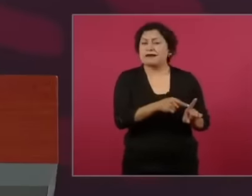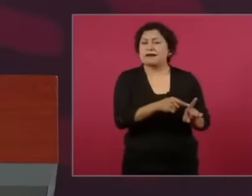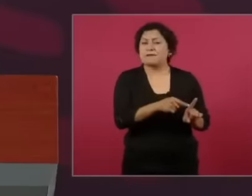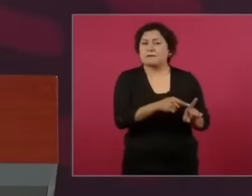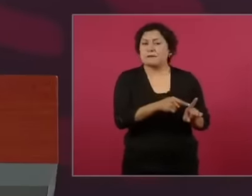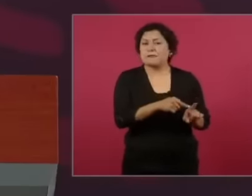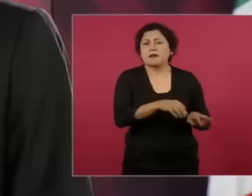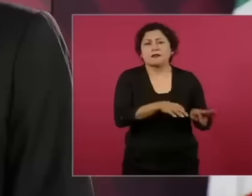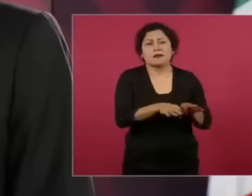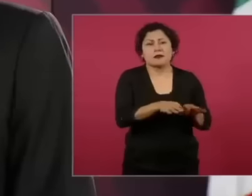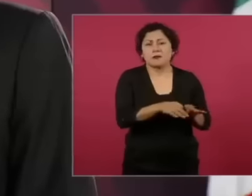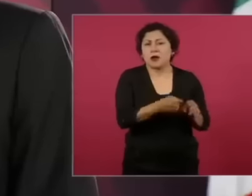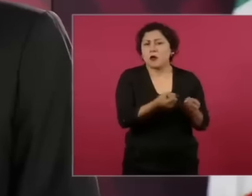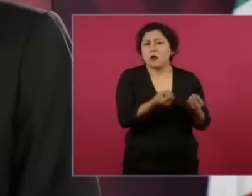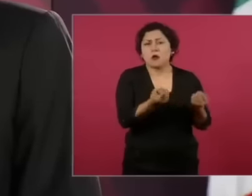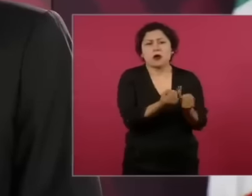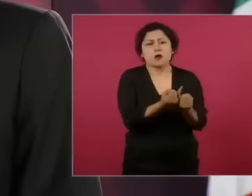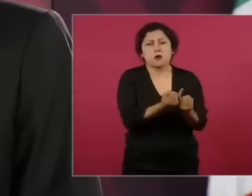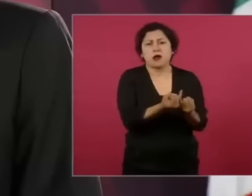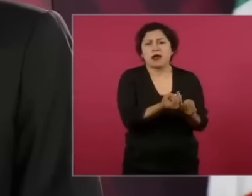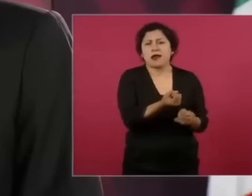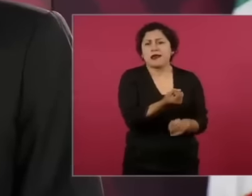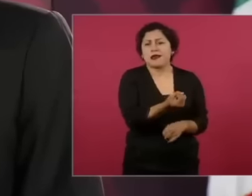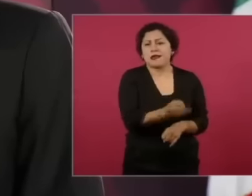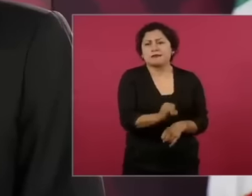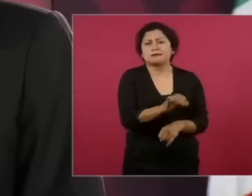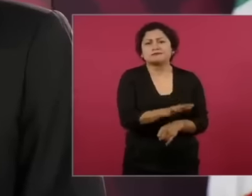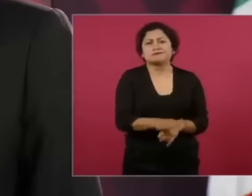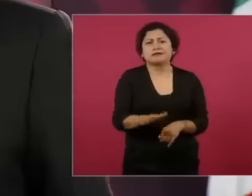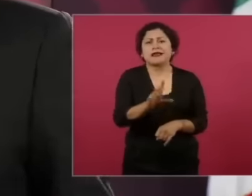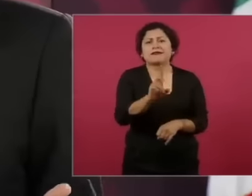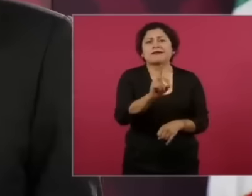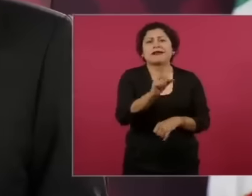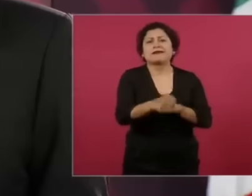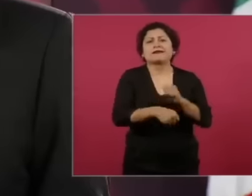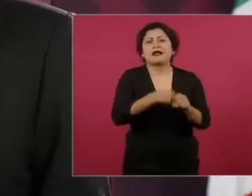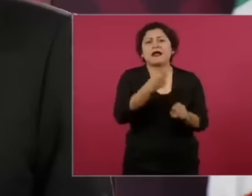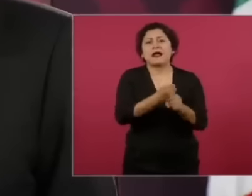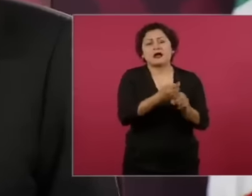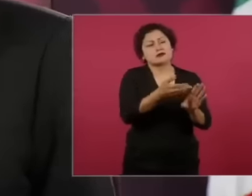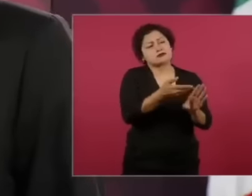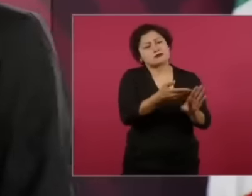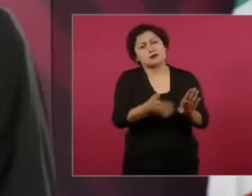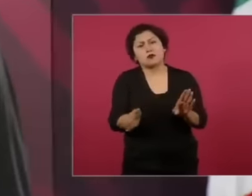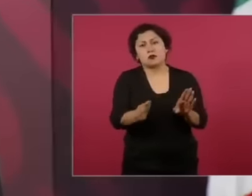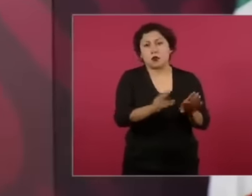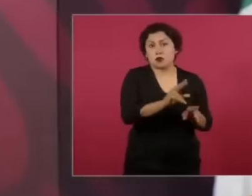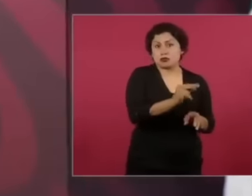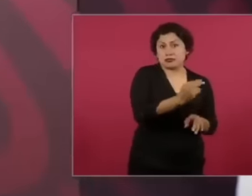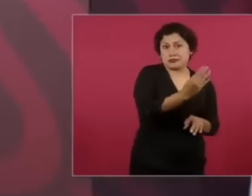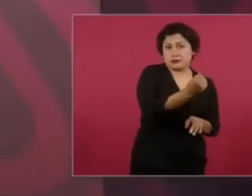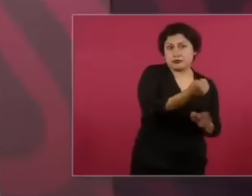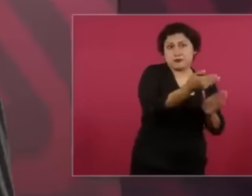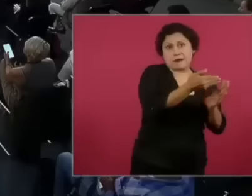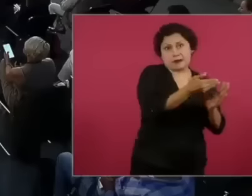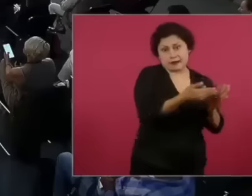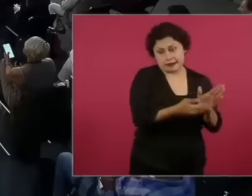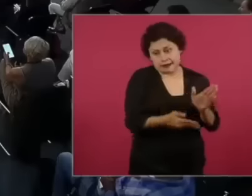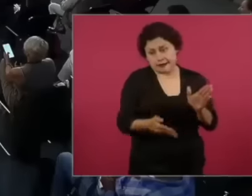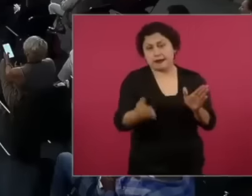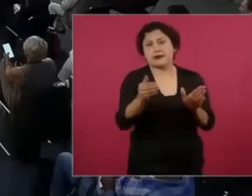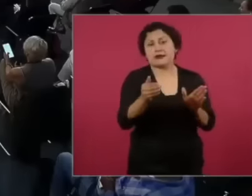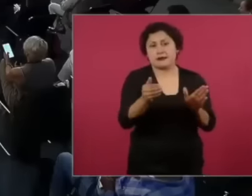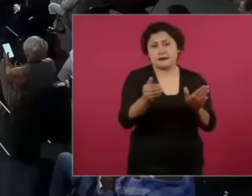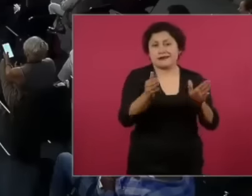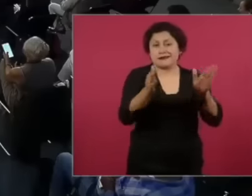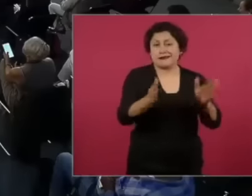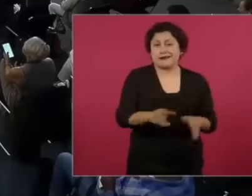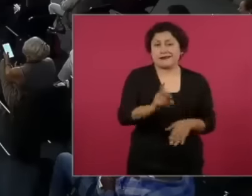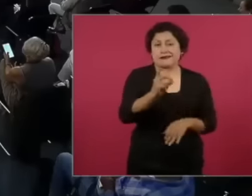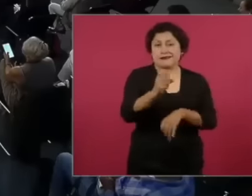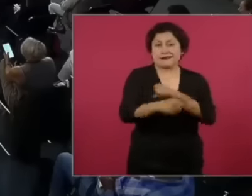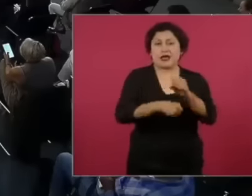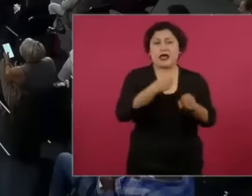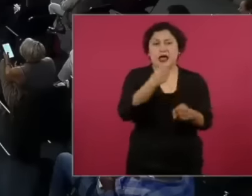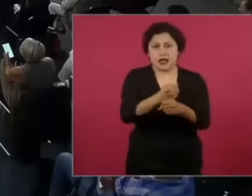years from 89 to date or when he was arrested How many years